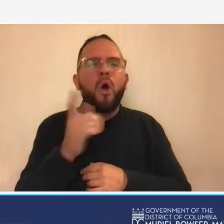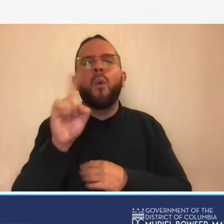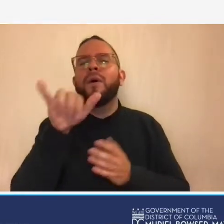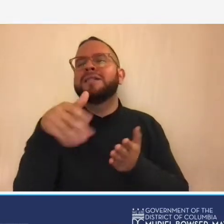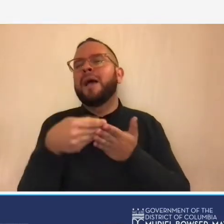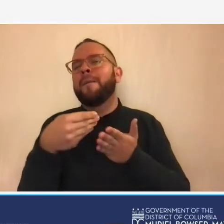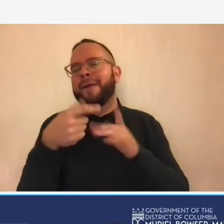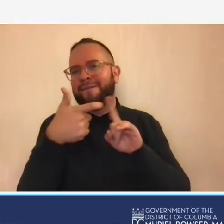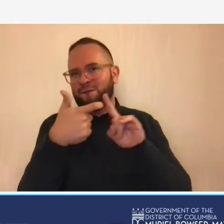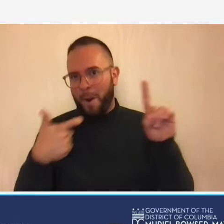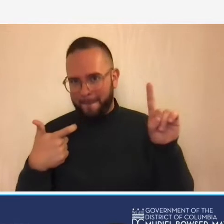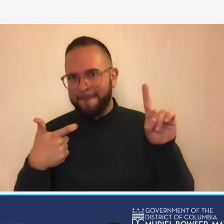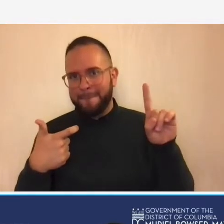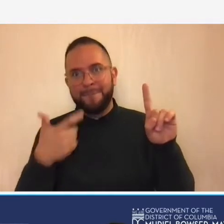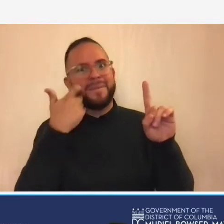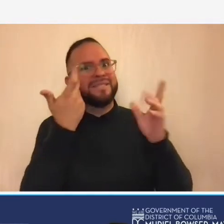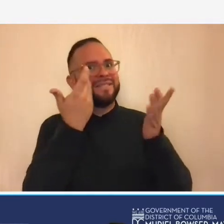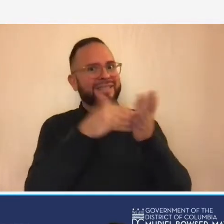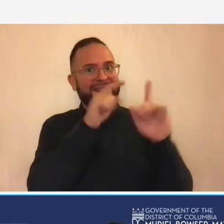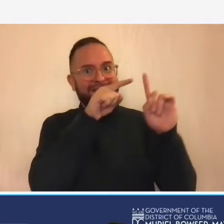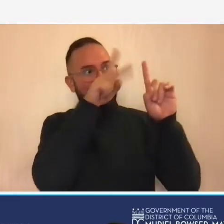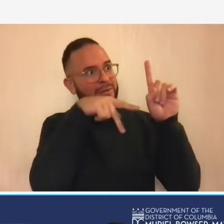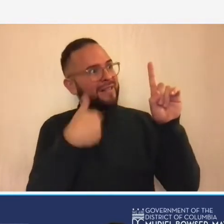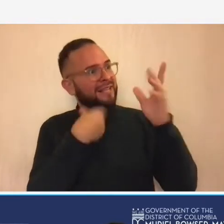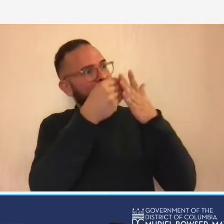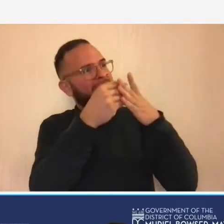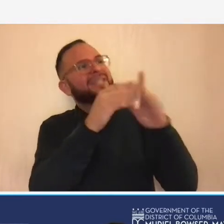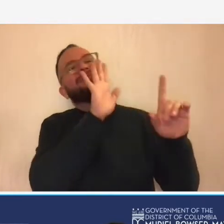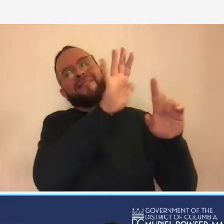the one who holds the money the originator it's their rules that you have to follow